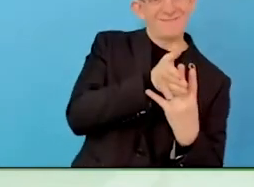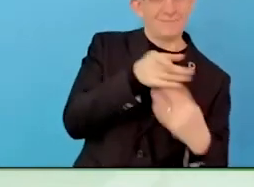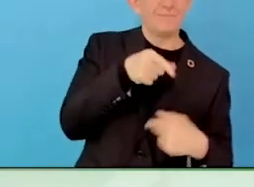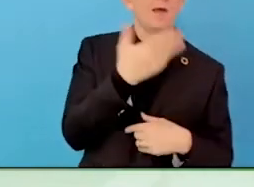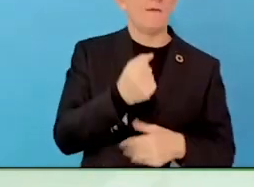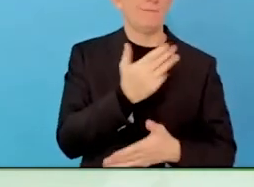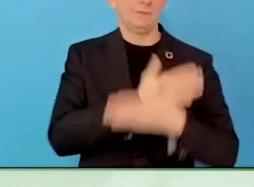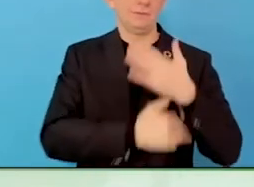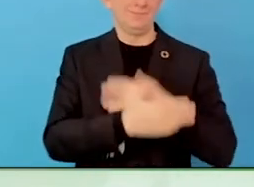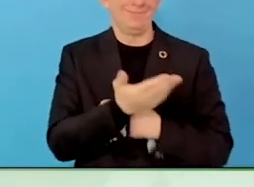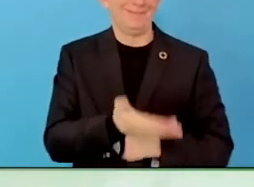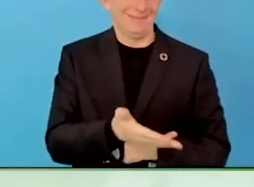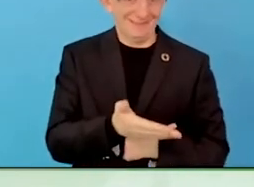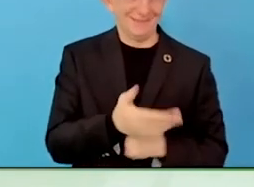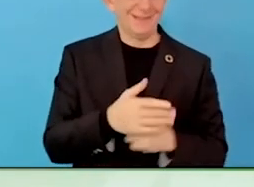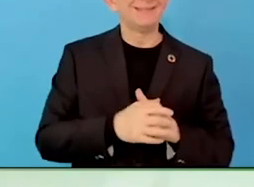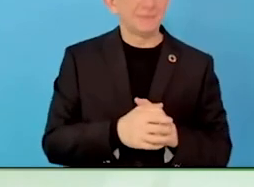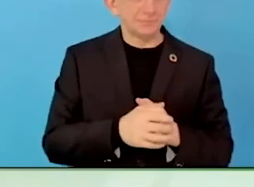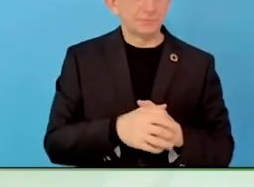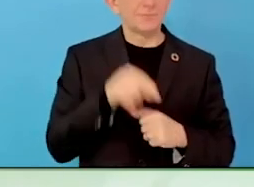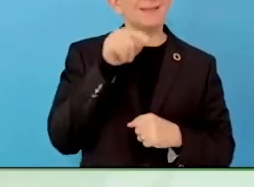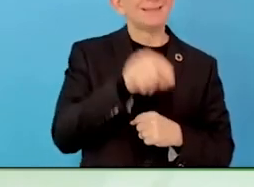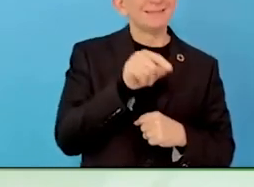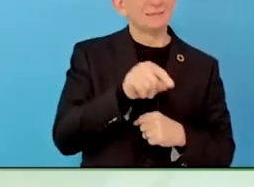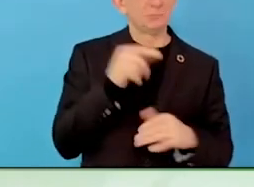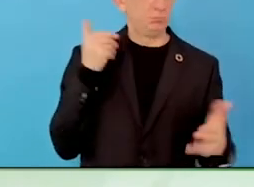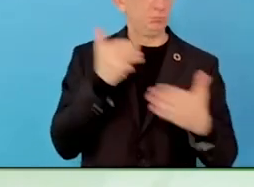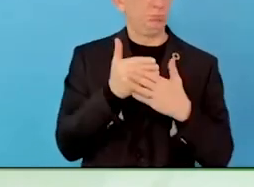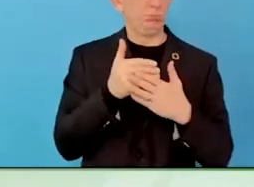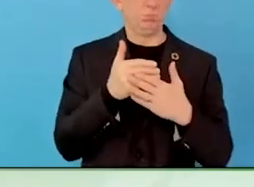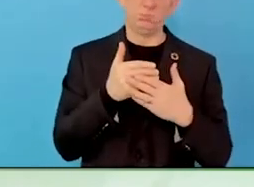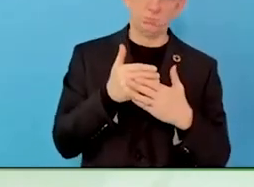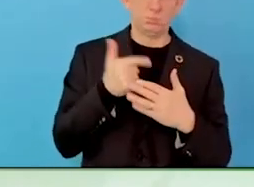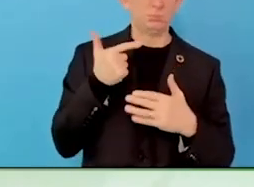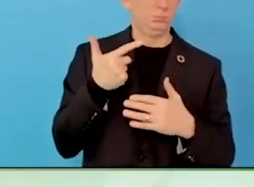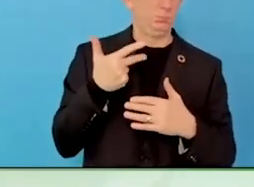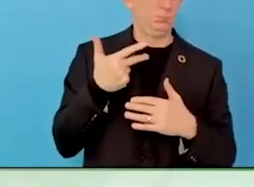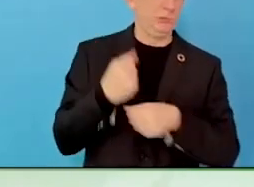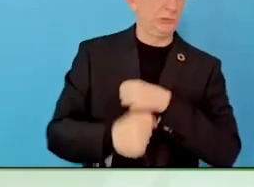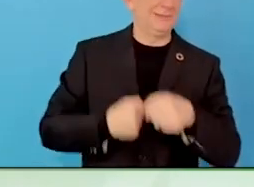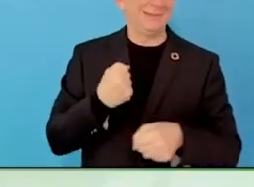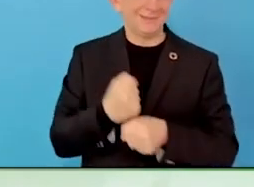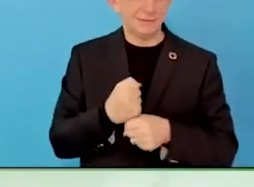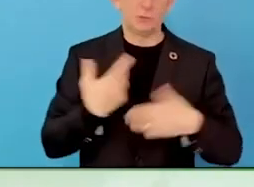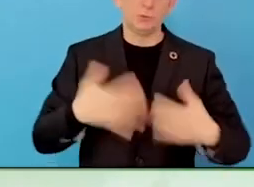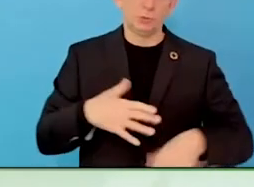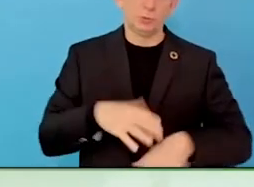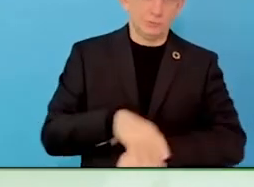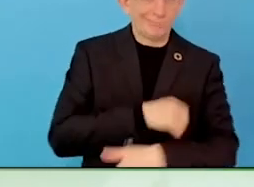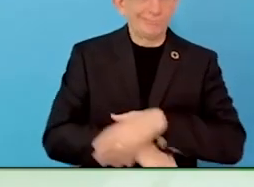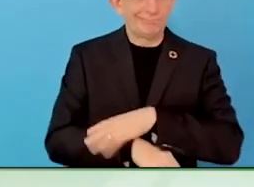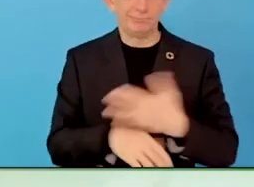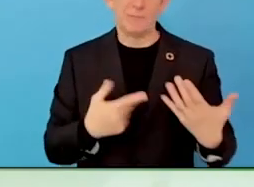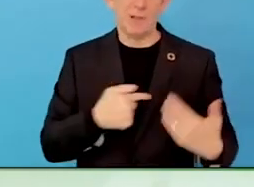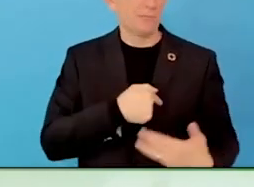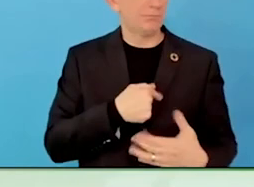fronts, this is adding value to a business, they should pay like they would for any other contribution to their business success.